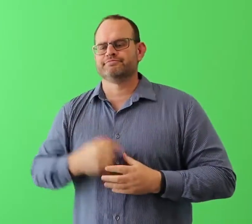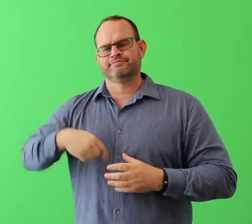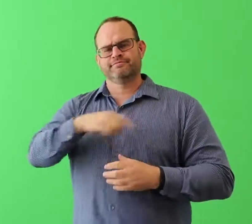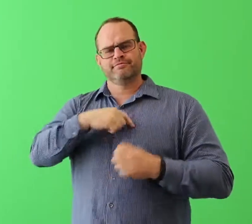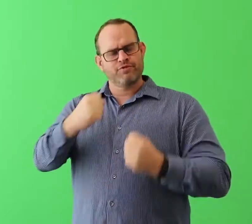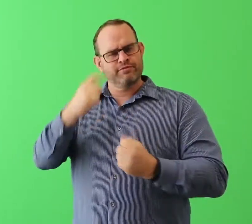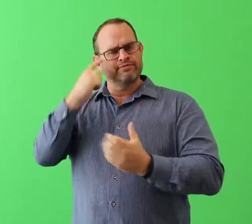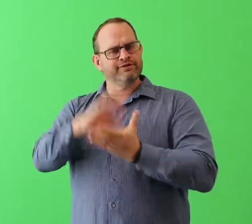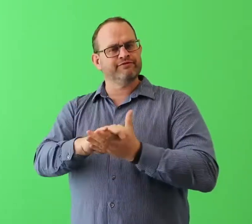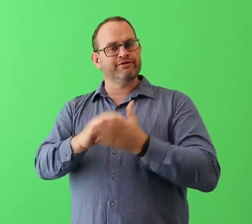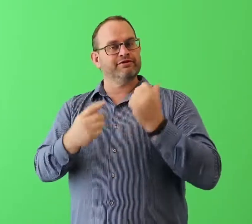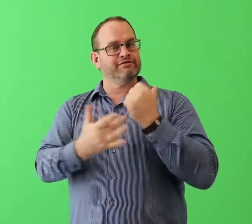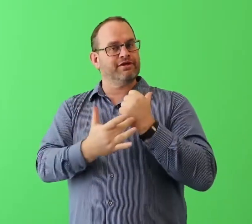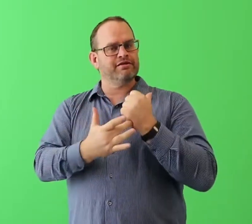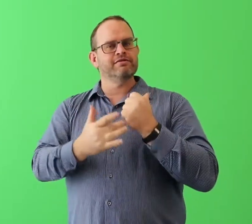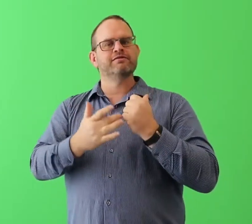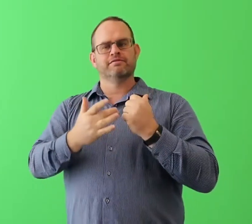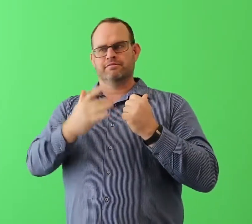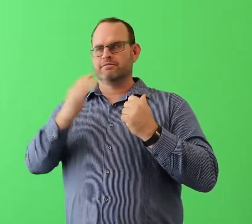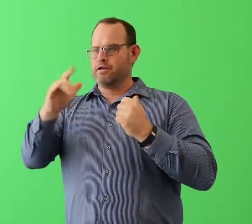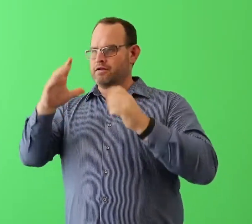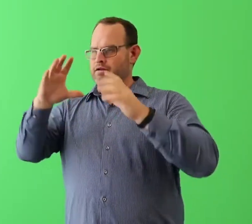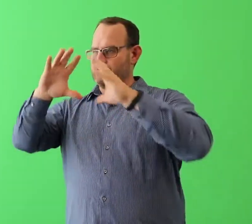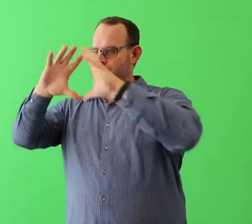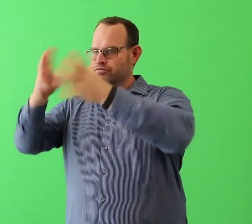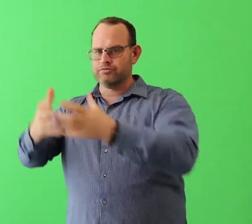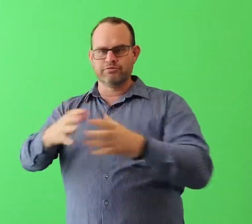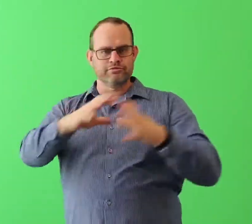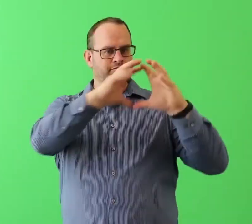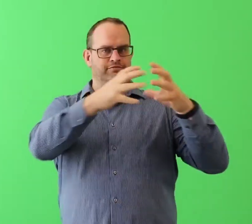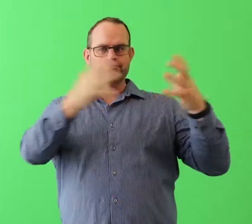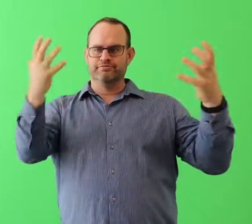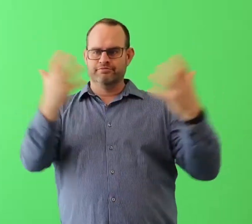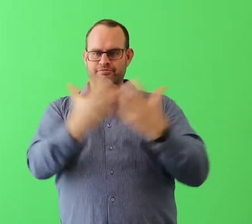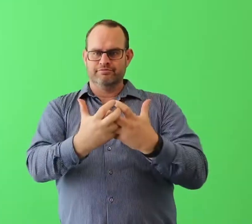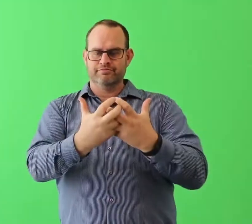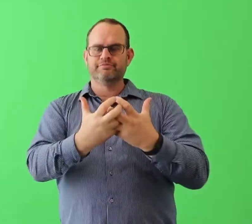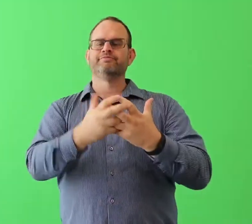We are firm believers in using technology to bridge indigenous sign languages to written languages,